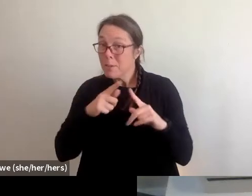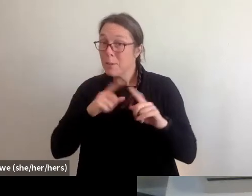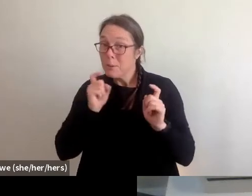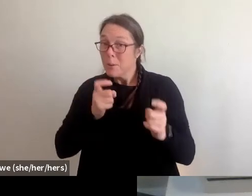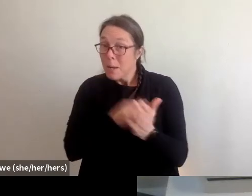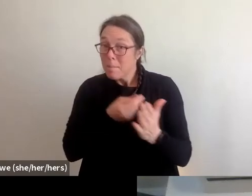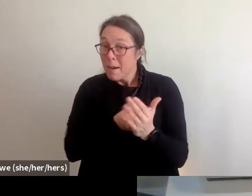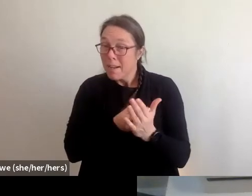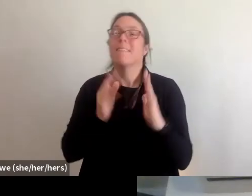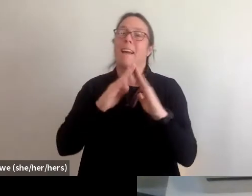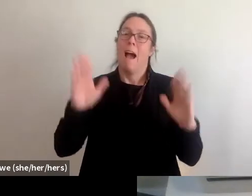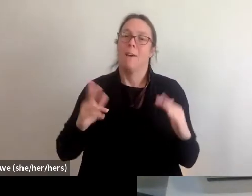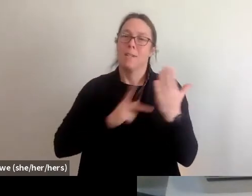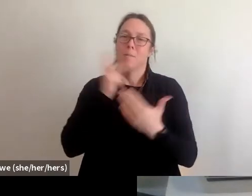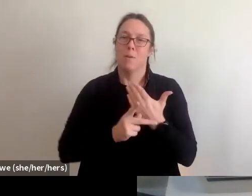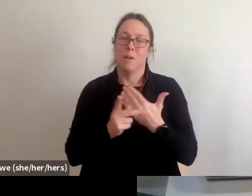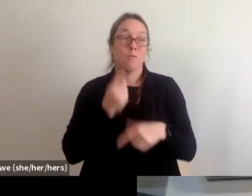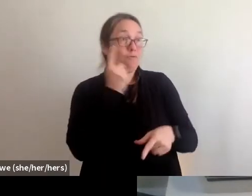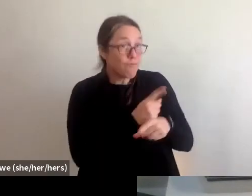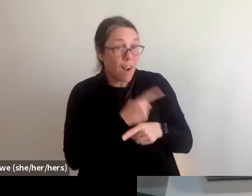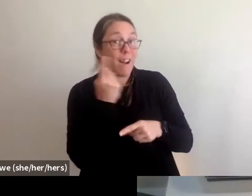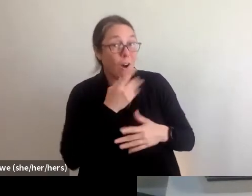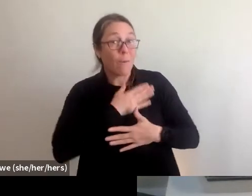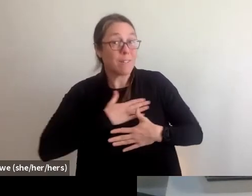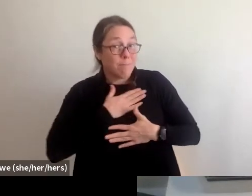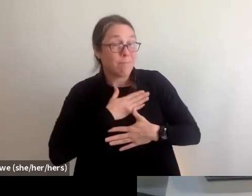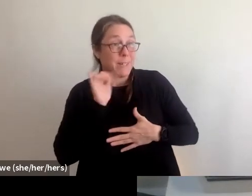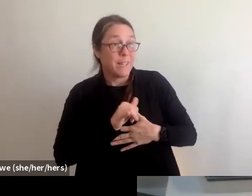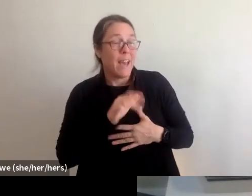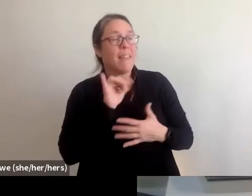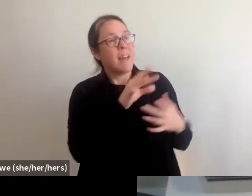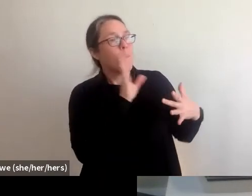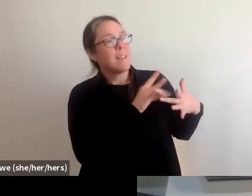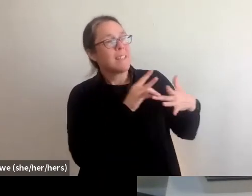That's always greatly appreciated. So that kinda goes into our next part.